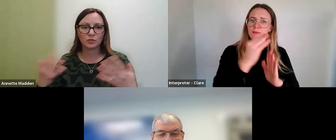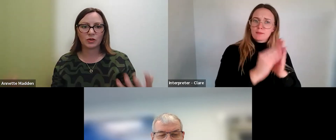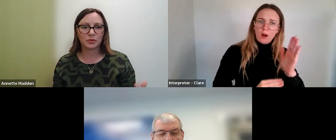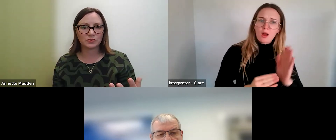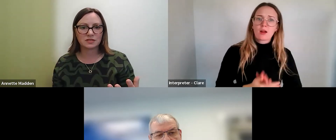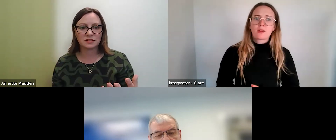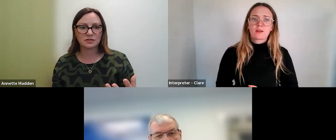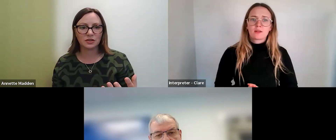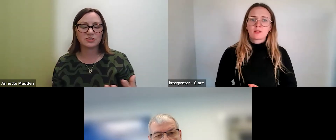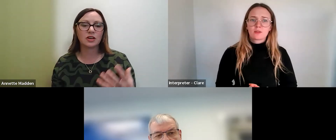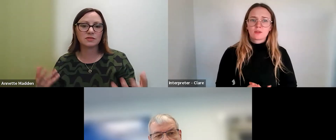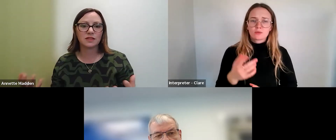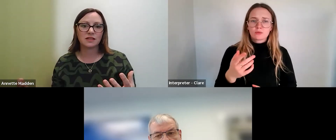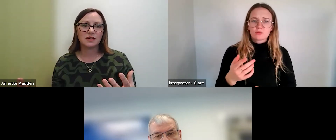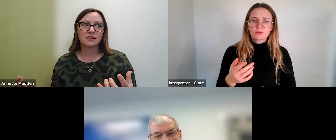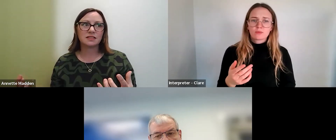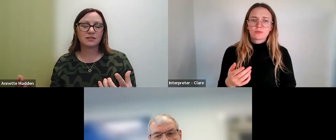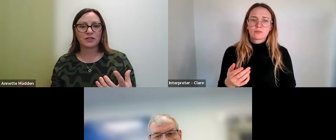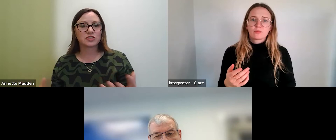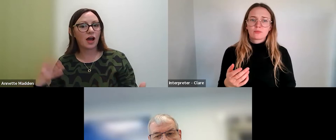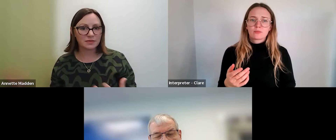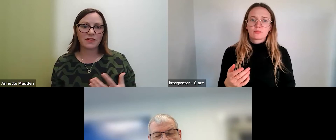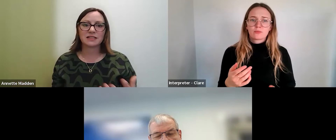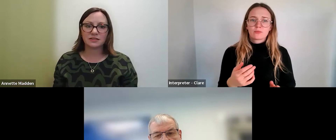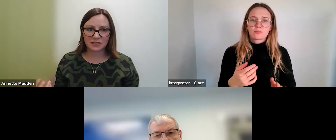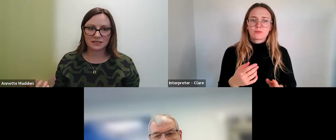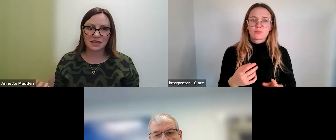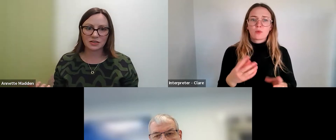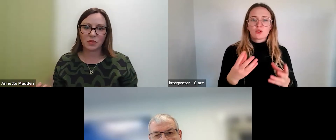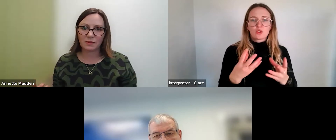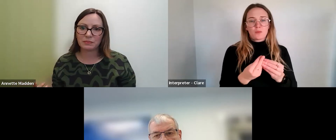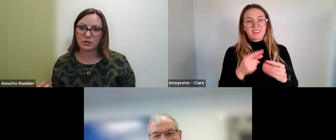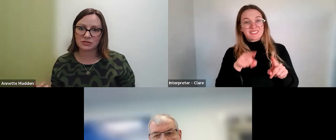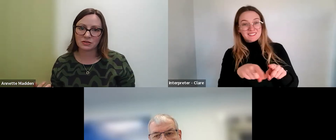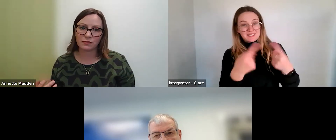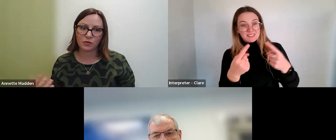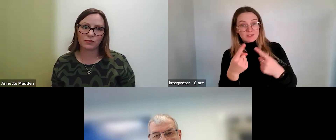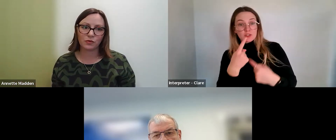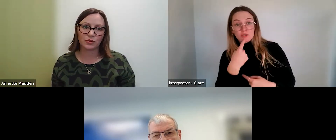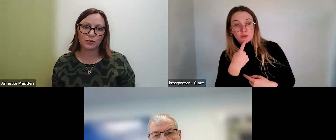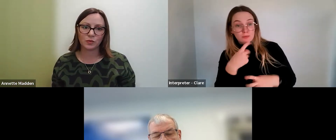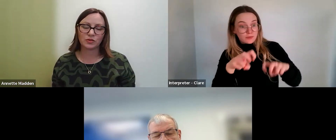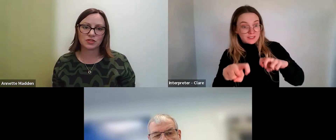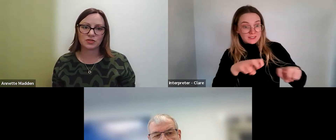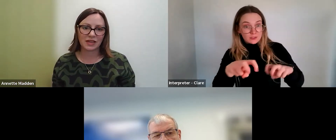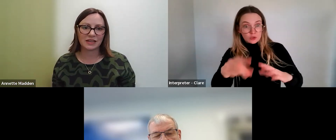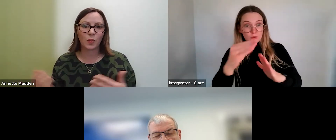wouldn't want - in terms of the different types of activities that you may be putting yourself forward for, you wouldn't want to do that in a way